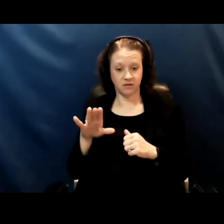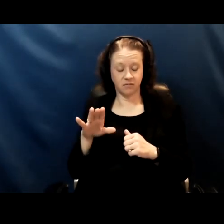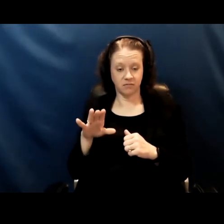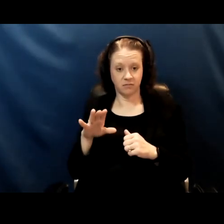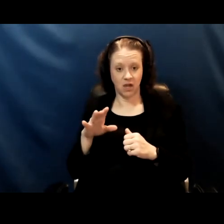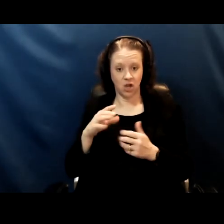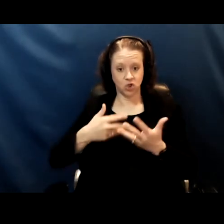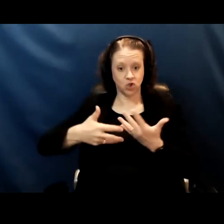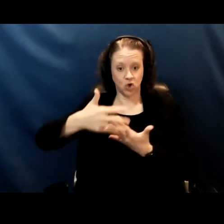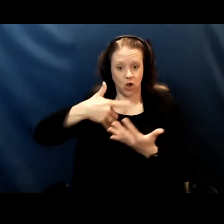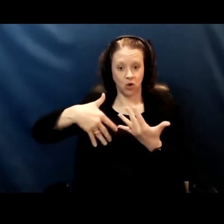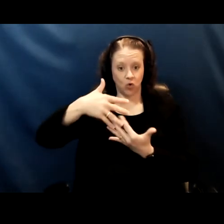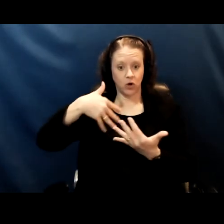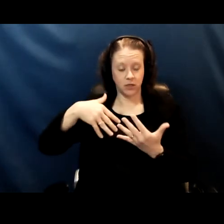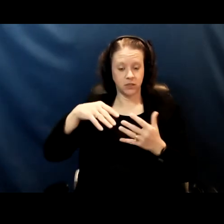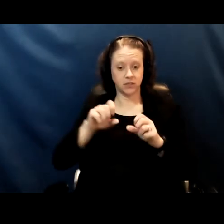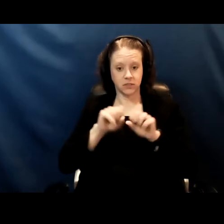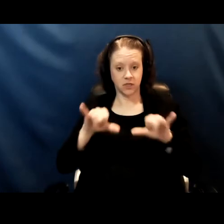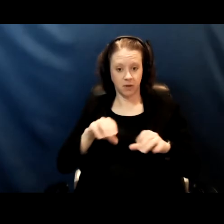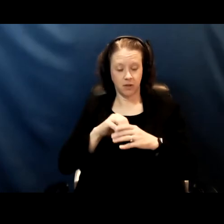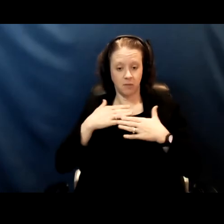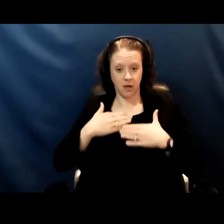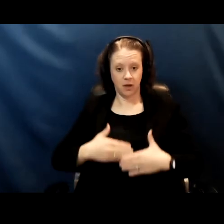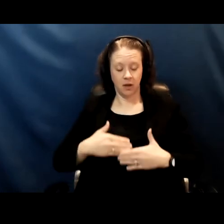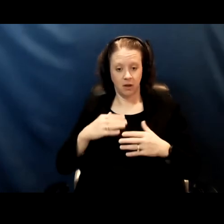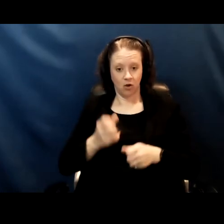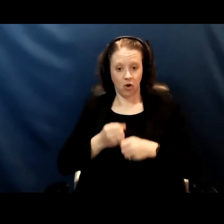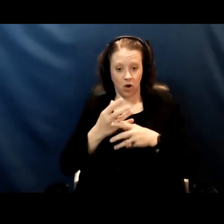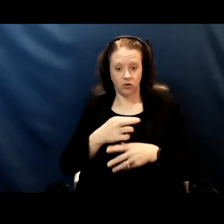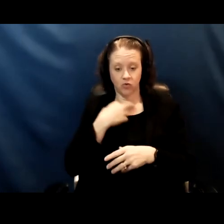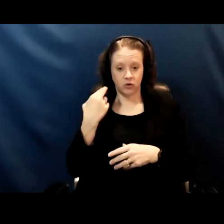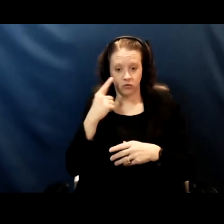would make at risk for greater complications from COVID?